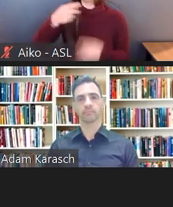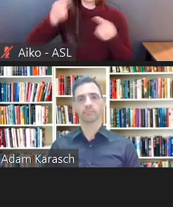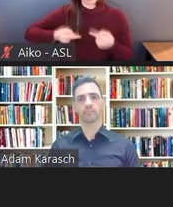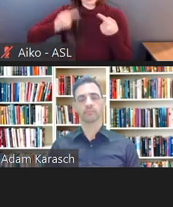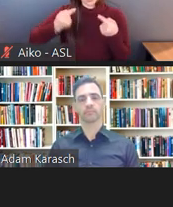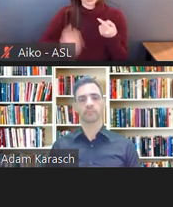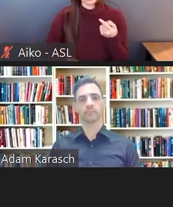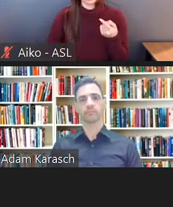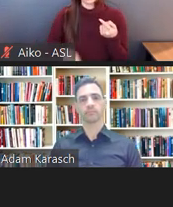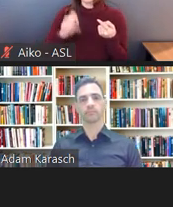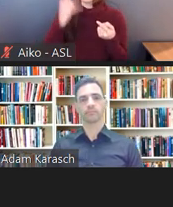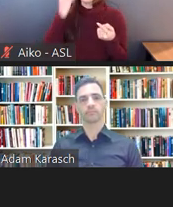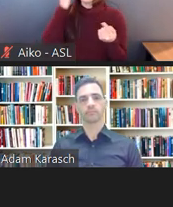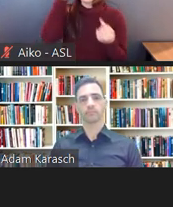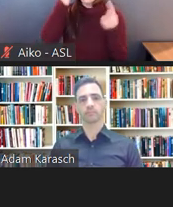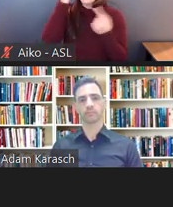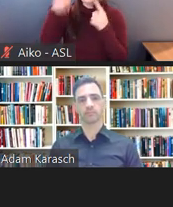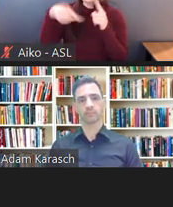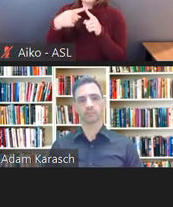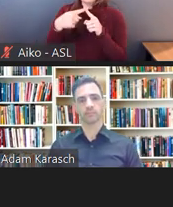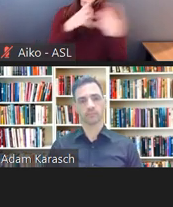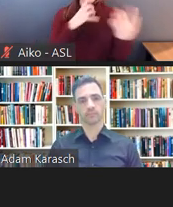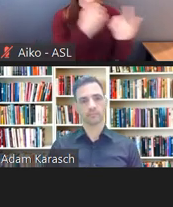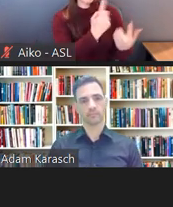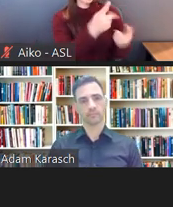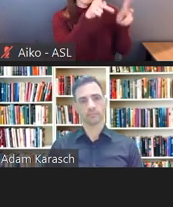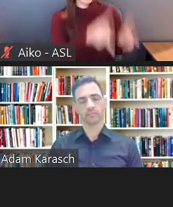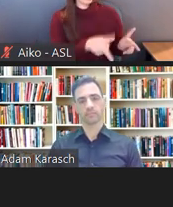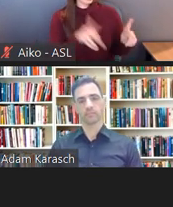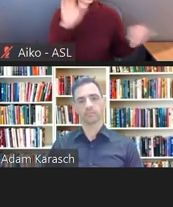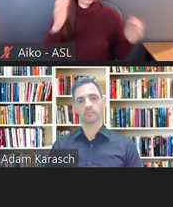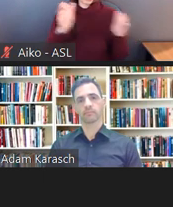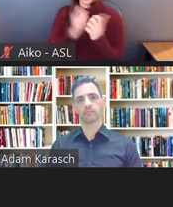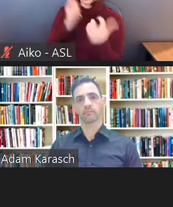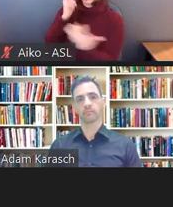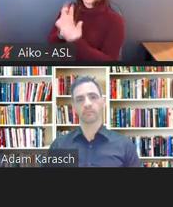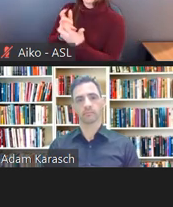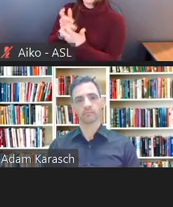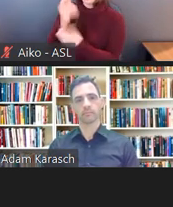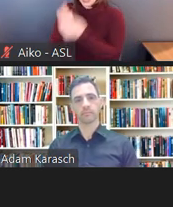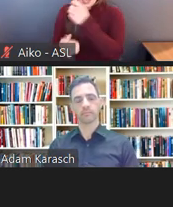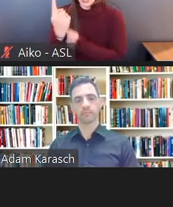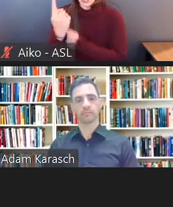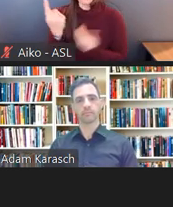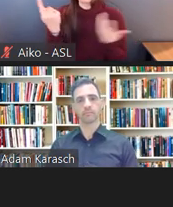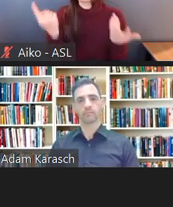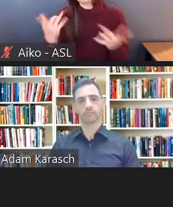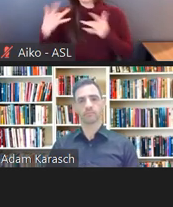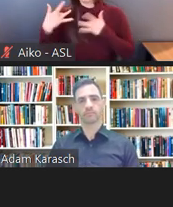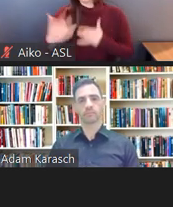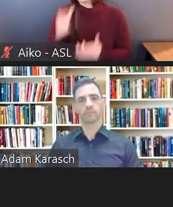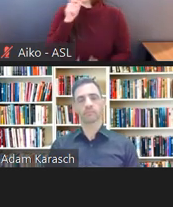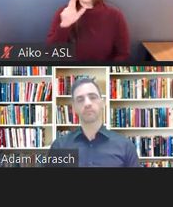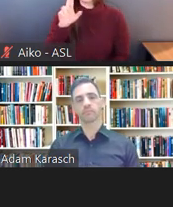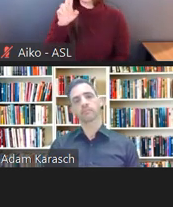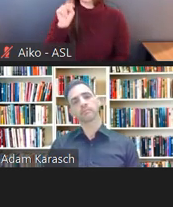even the thousands of dollars is generally not an undue hardship if you're talking about money.